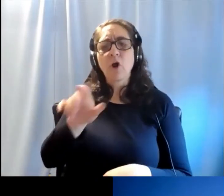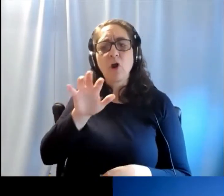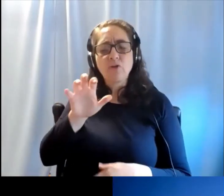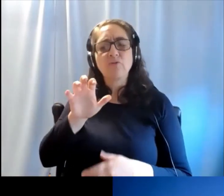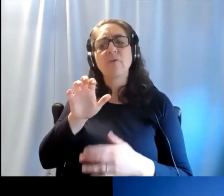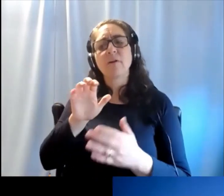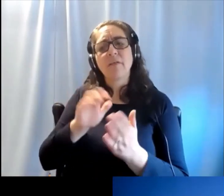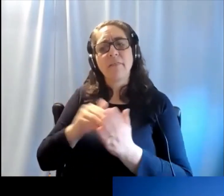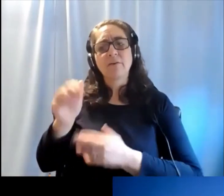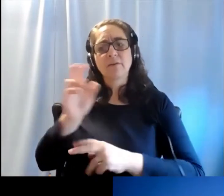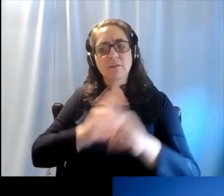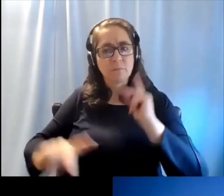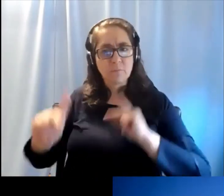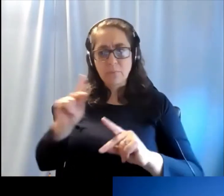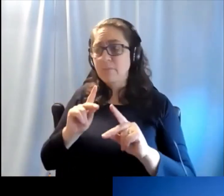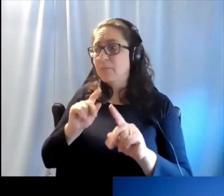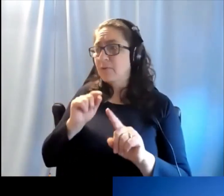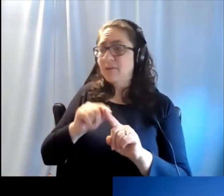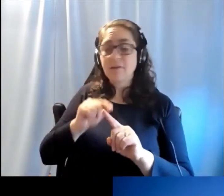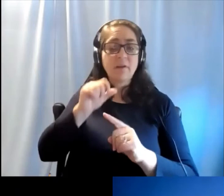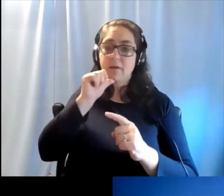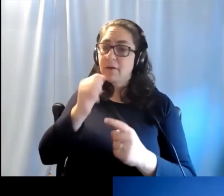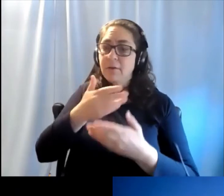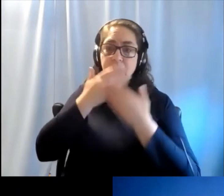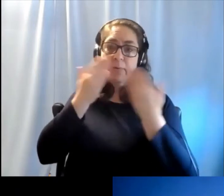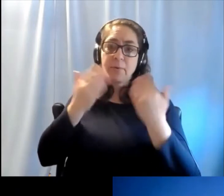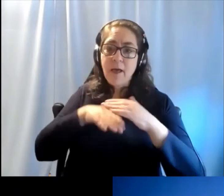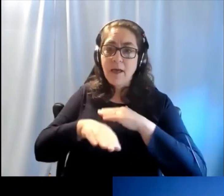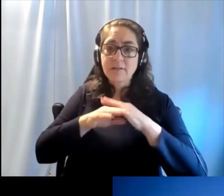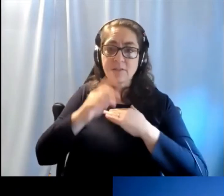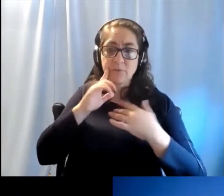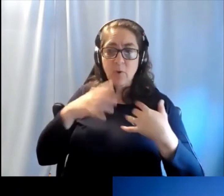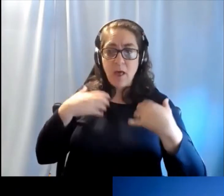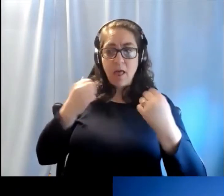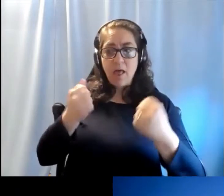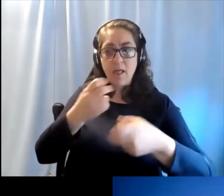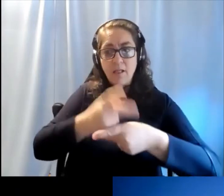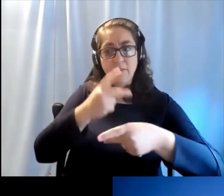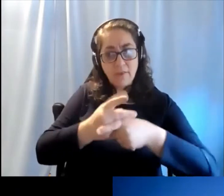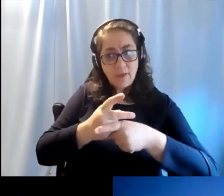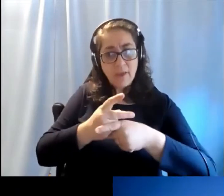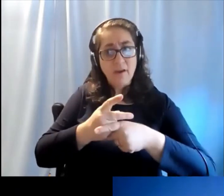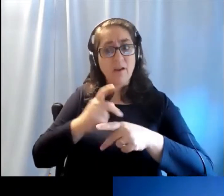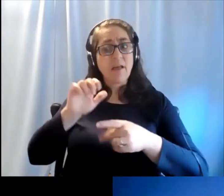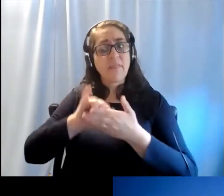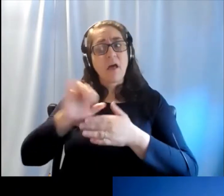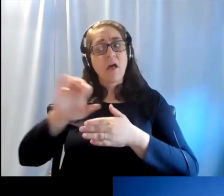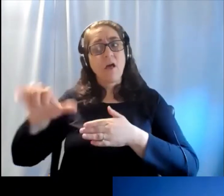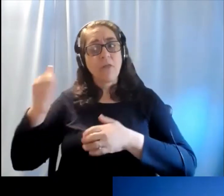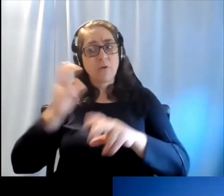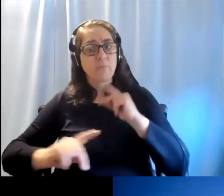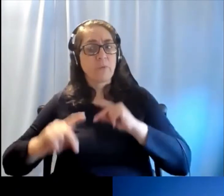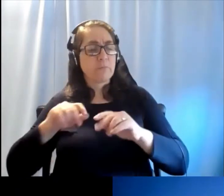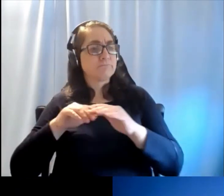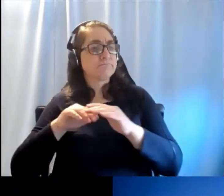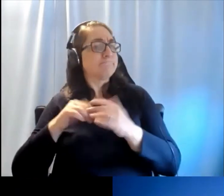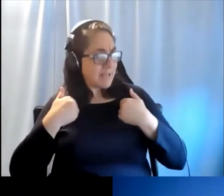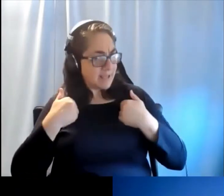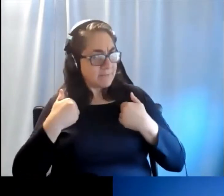of people that don't have access to the hearing health care that is so easy for some people to get so it's exciting that WHO is taking this on.